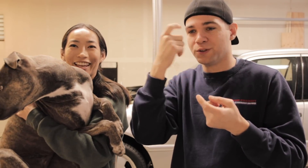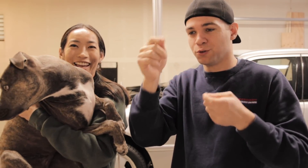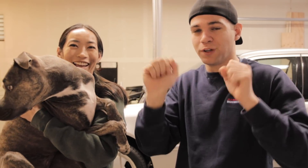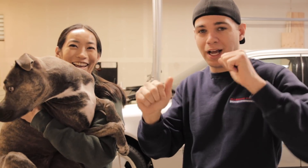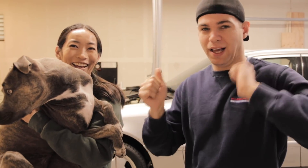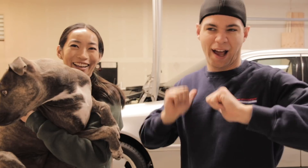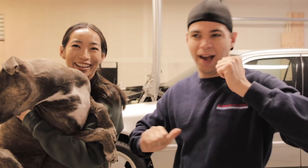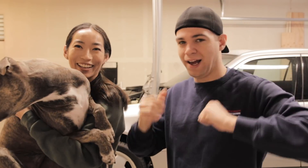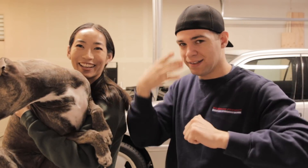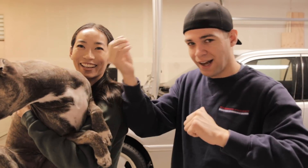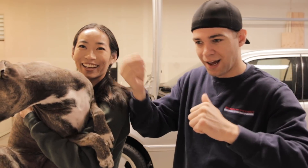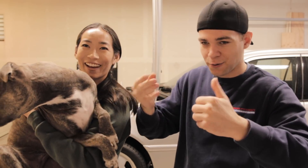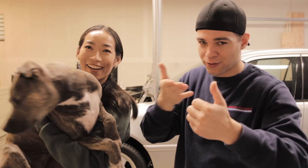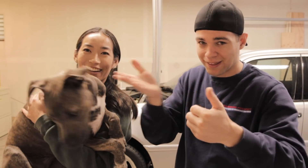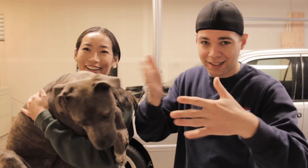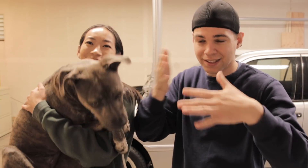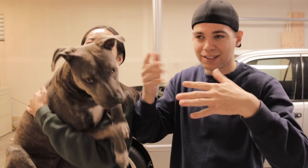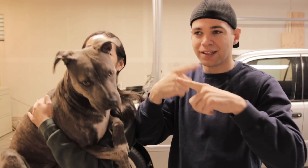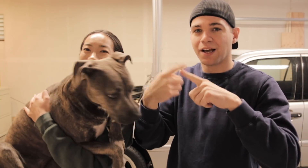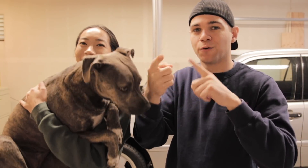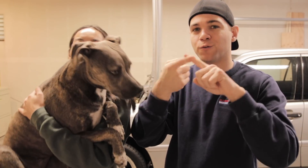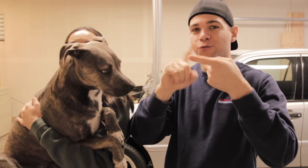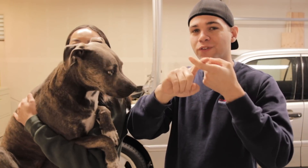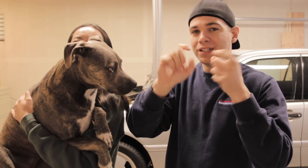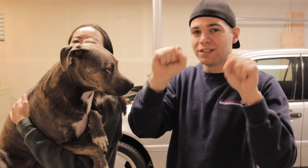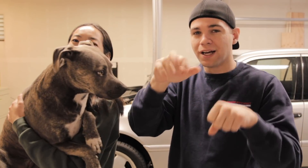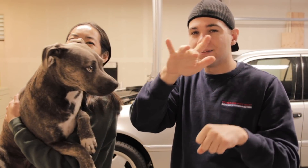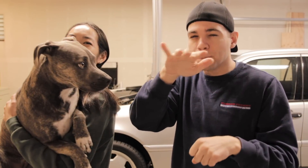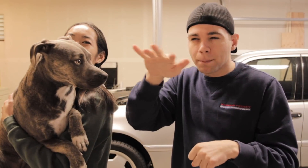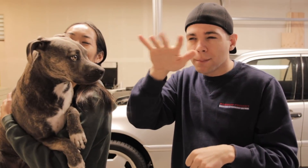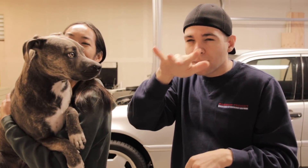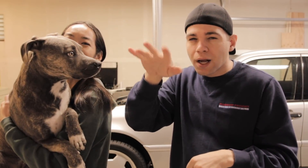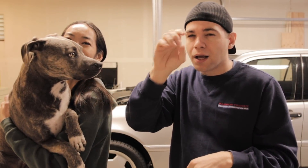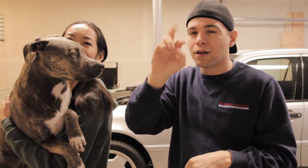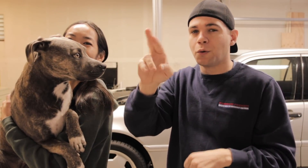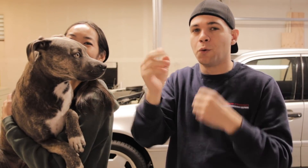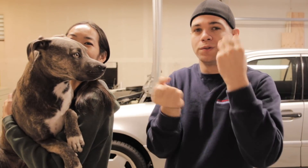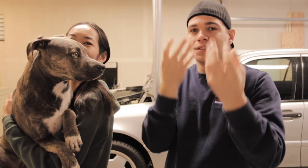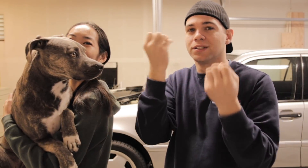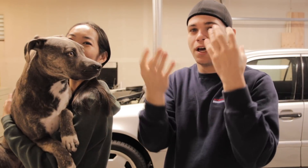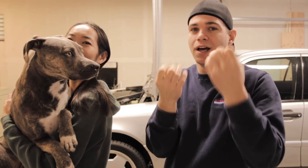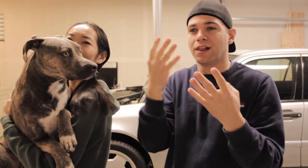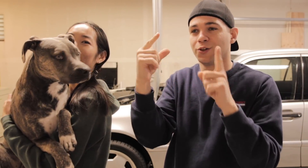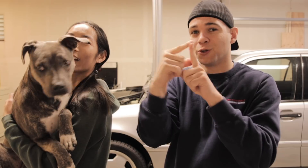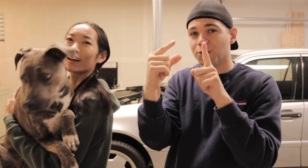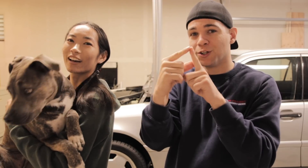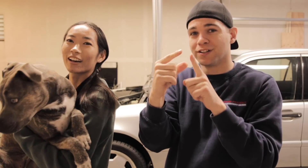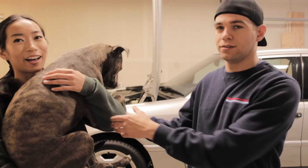because you can act out things and everything then your friends can spell or sign the word